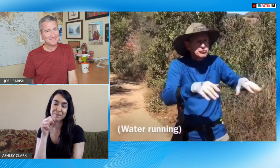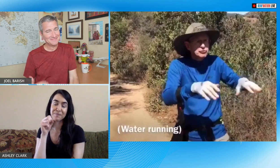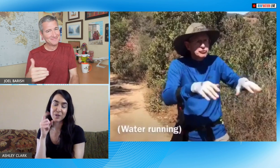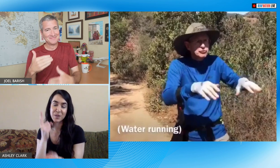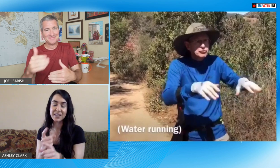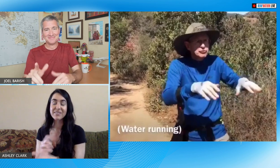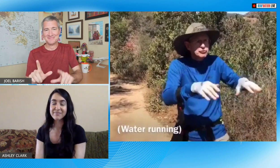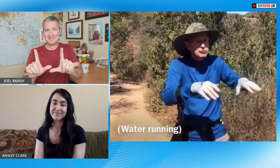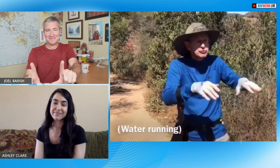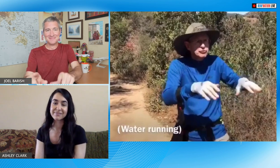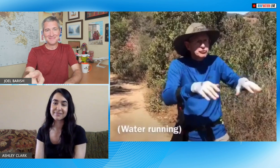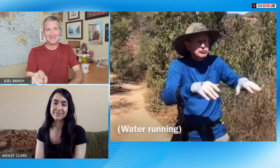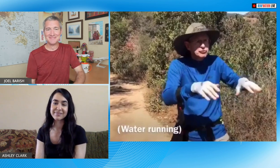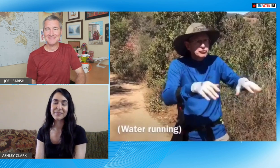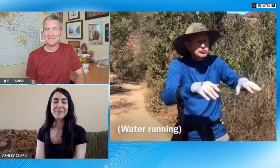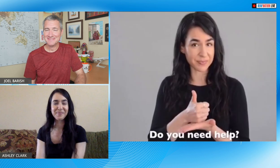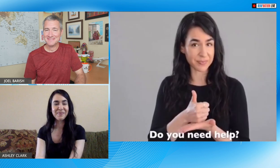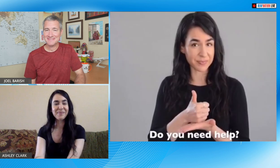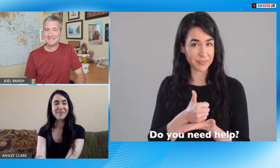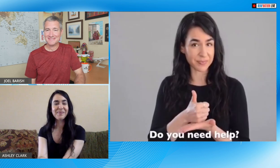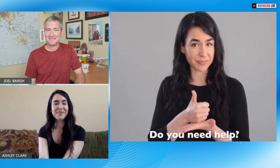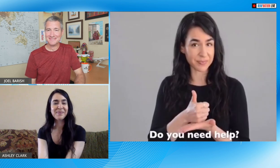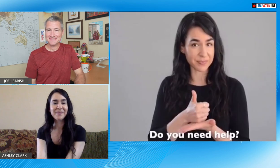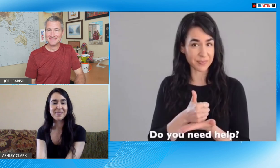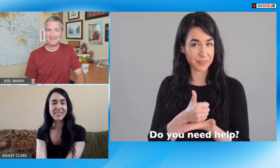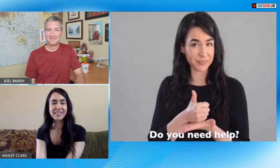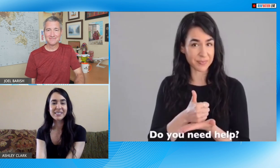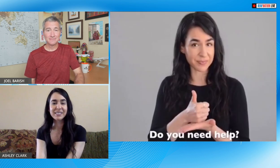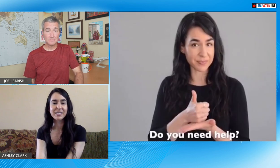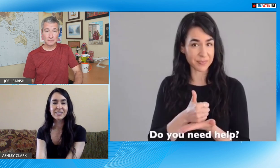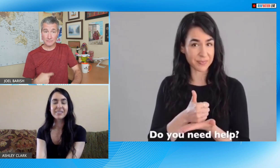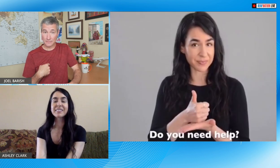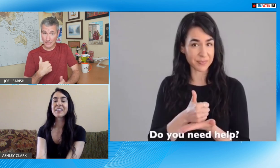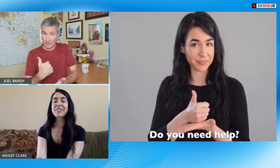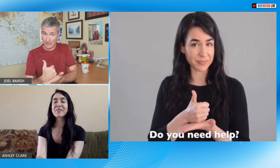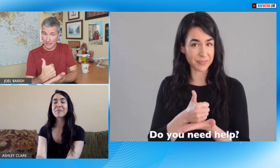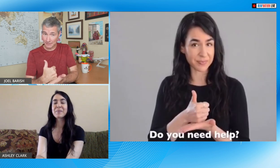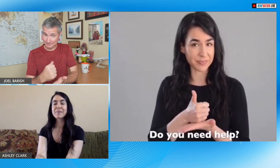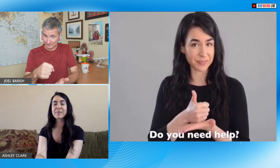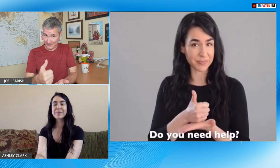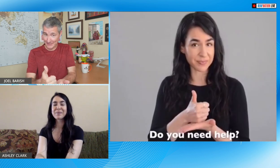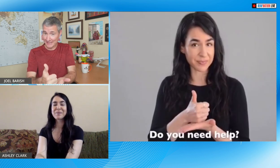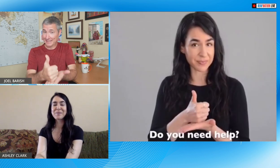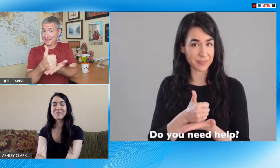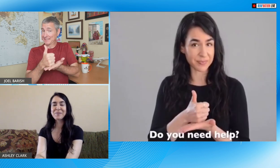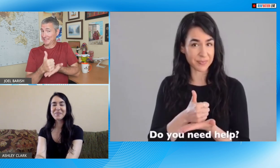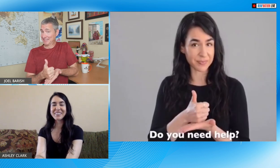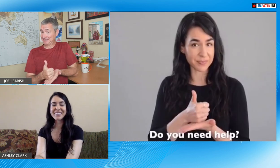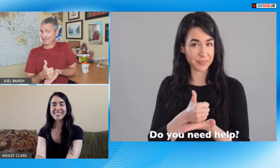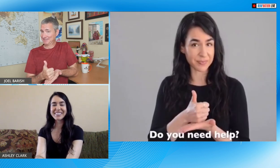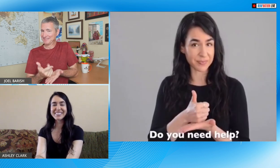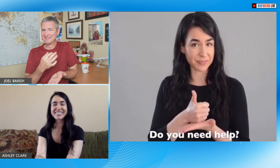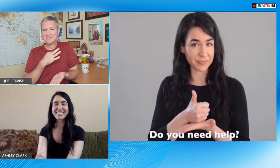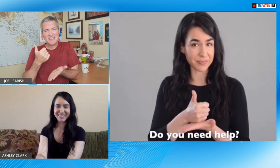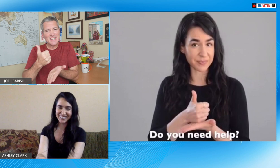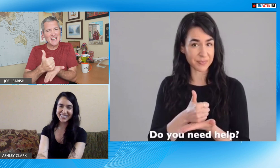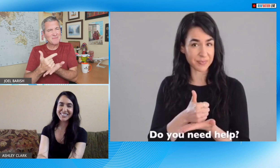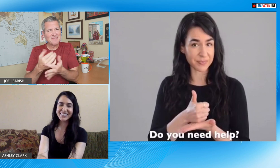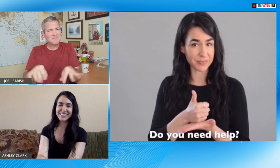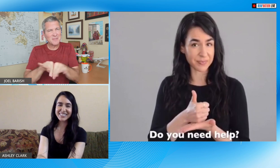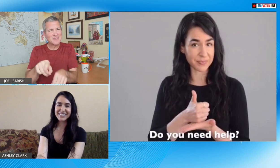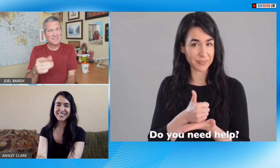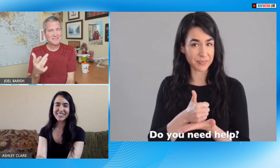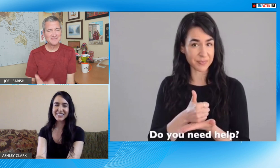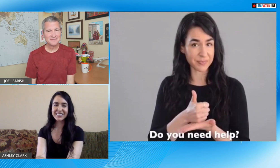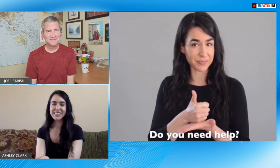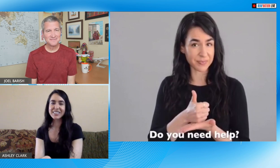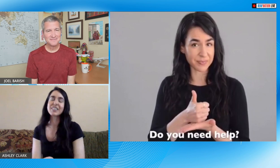effective conversations alright next picture do you need help so why is it